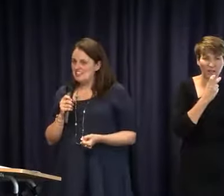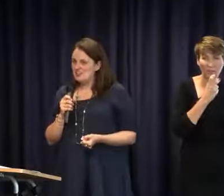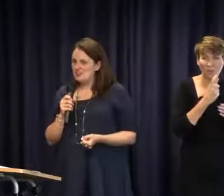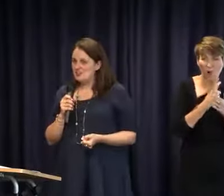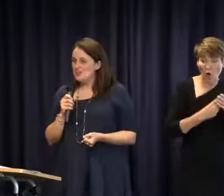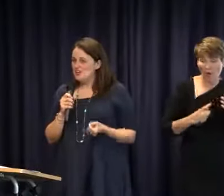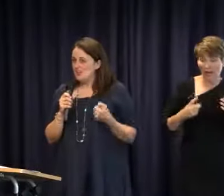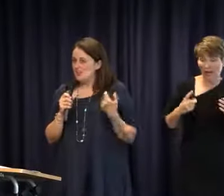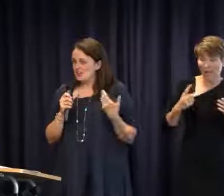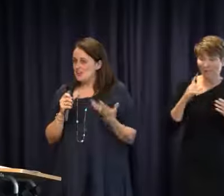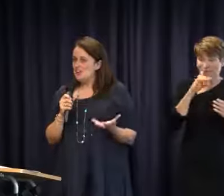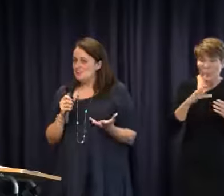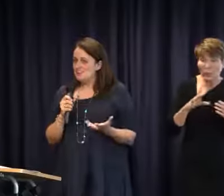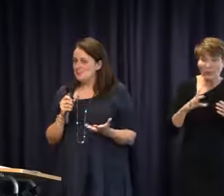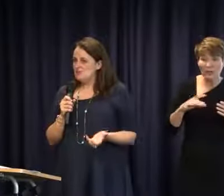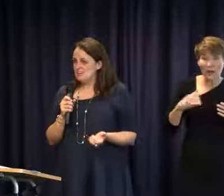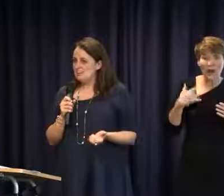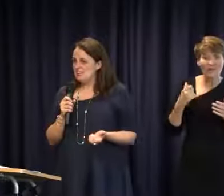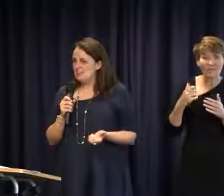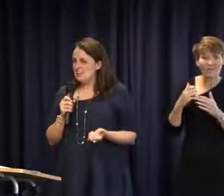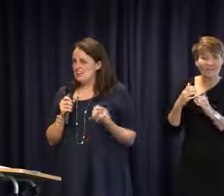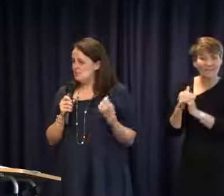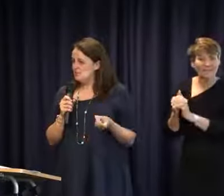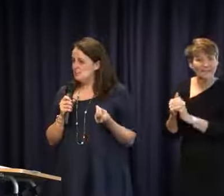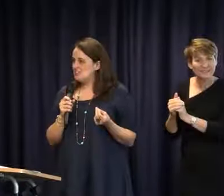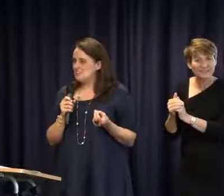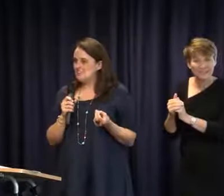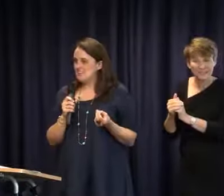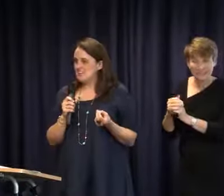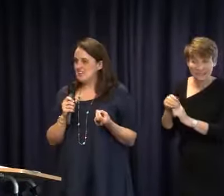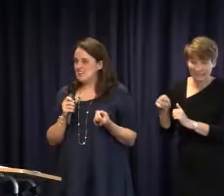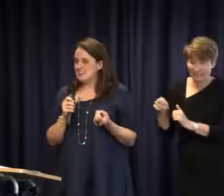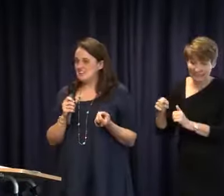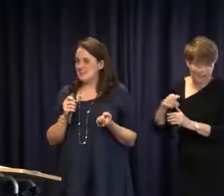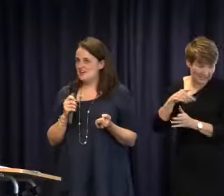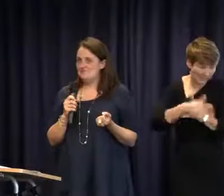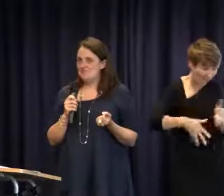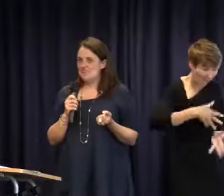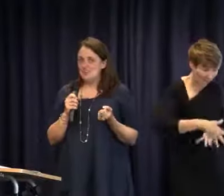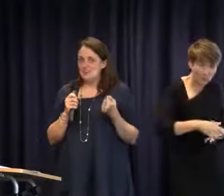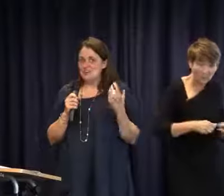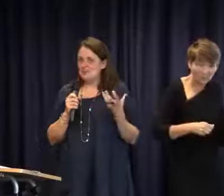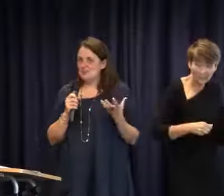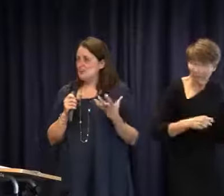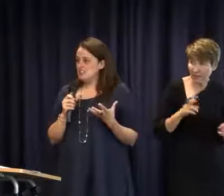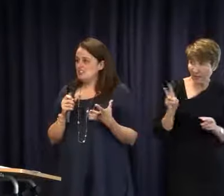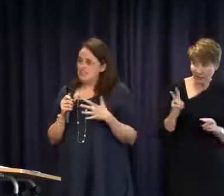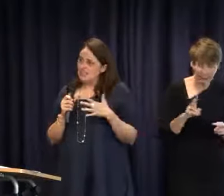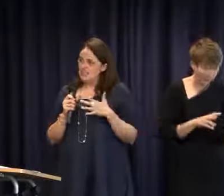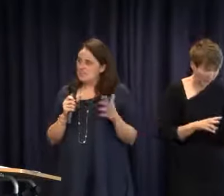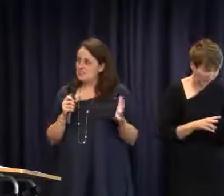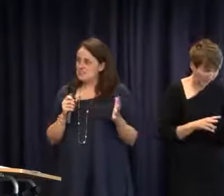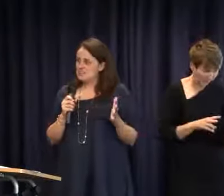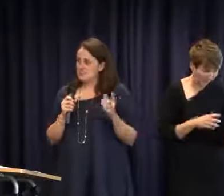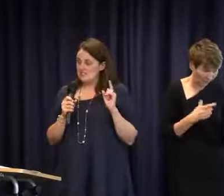who signed to my child and he responded that suddenly my child who had no language skills,